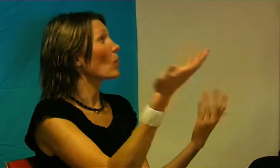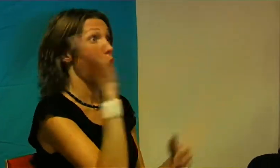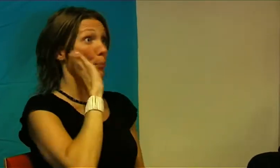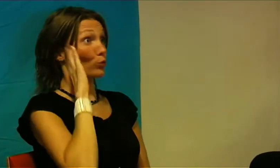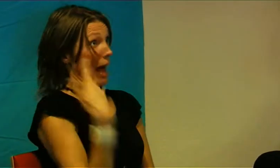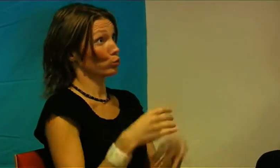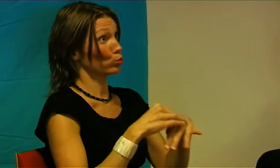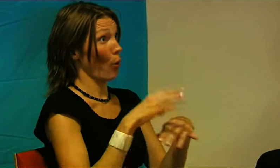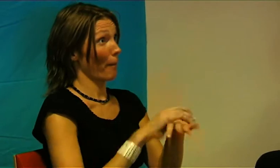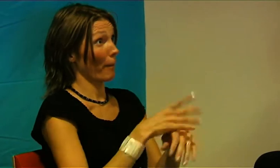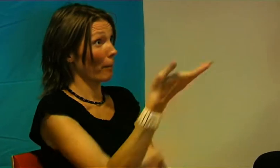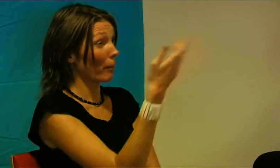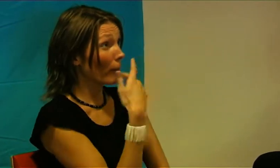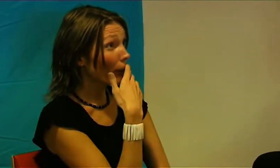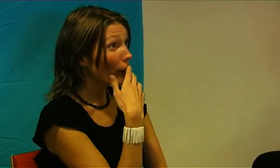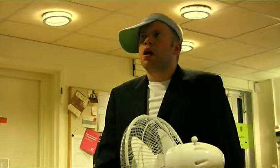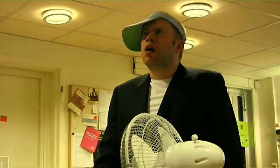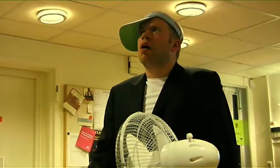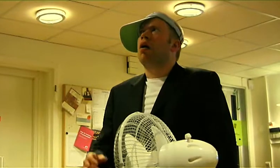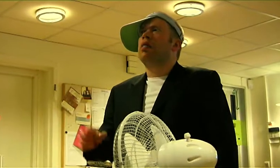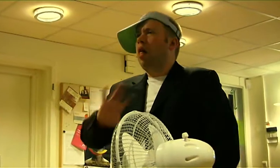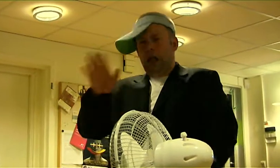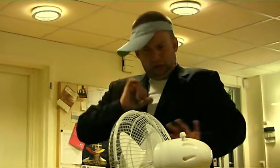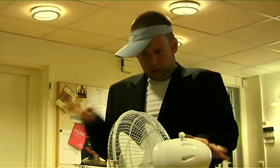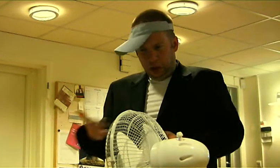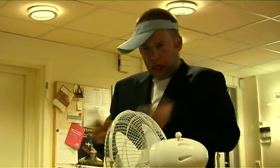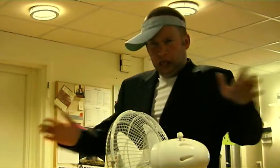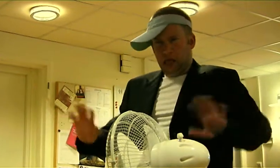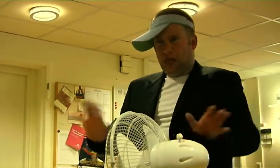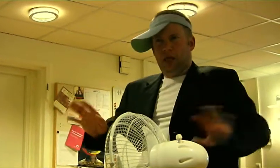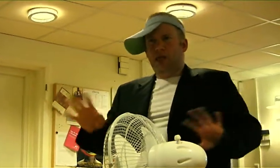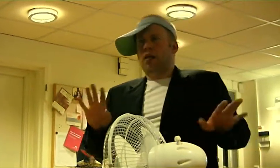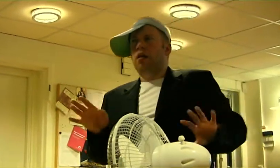Is homosexuality a disease? No, of course not...